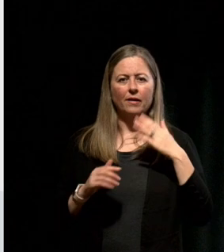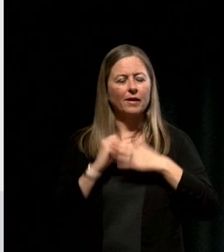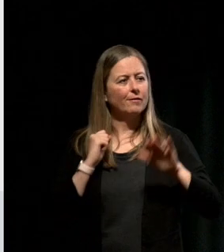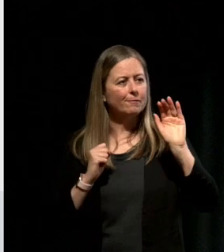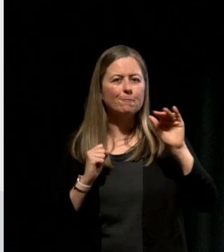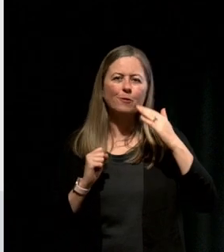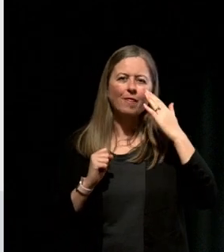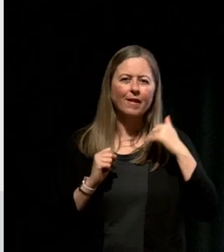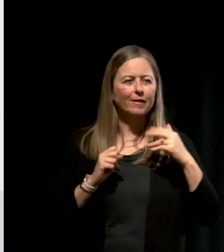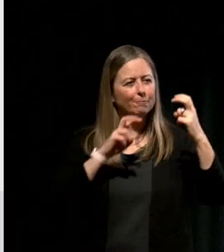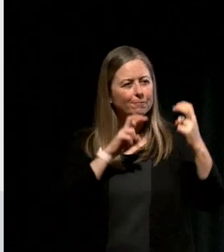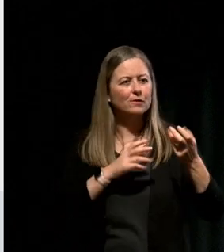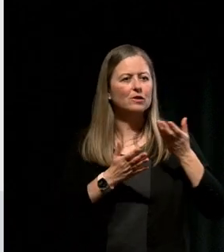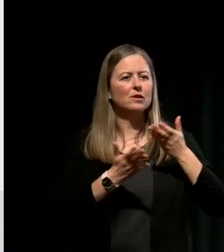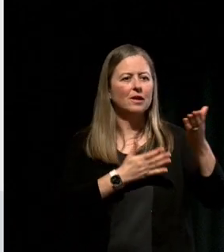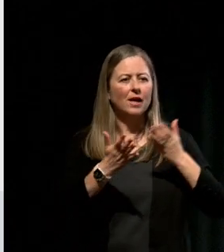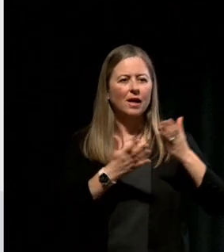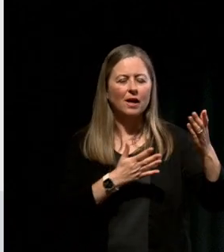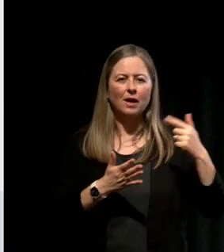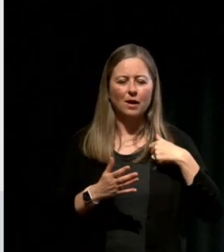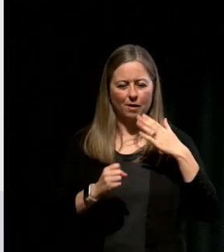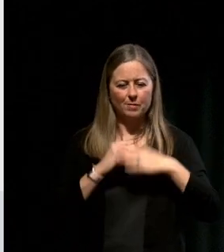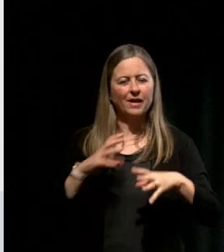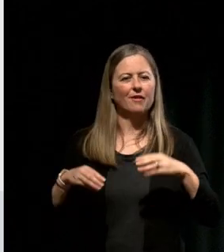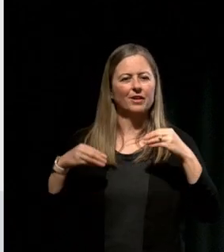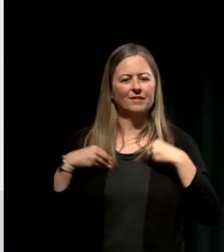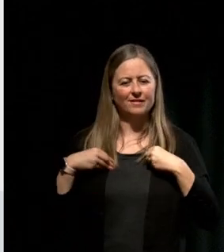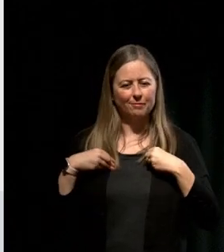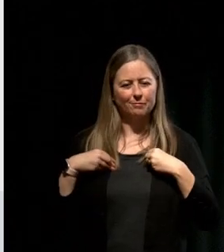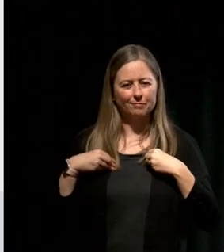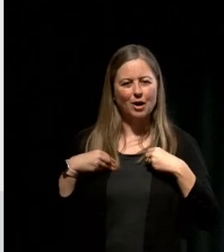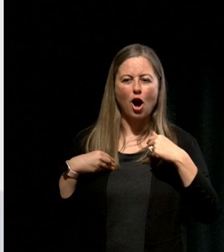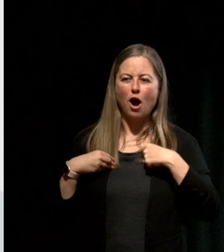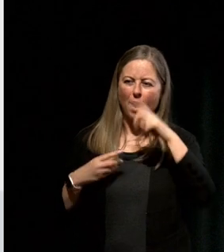I never took 100% responsibility for making things better or accepting anything that she